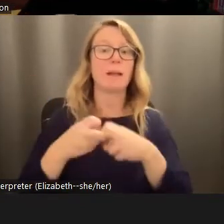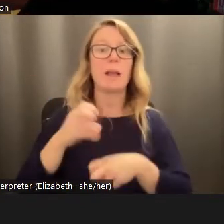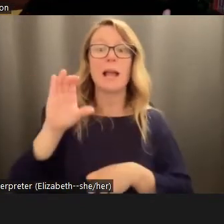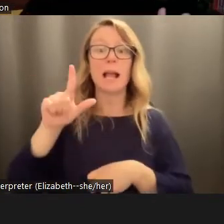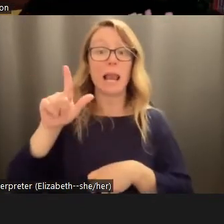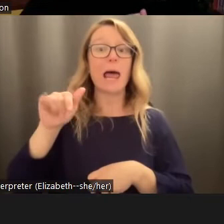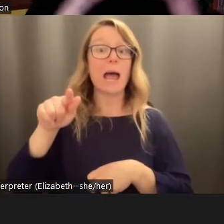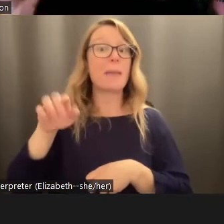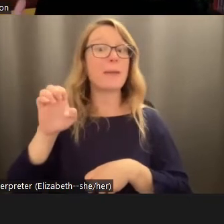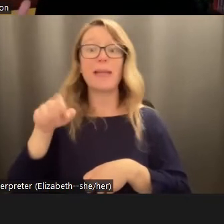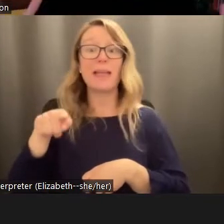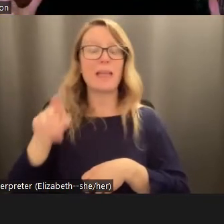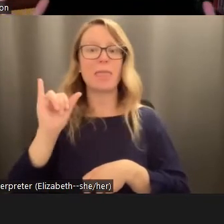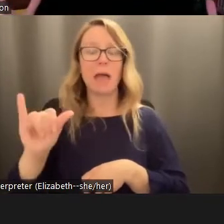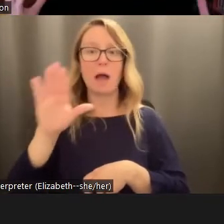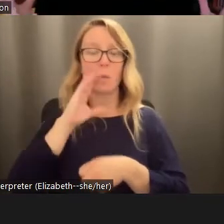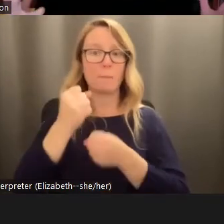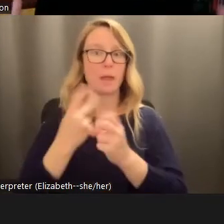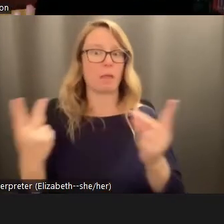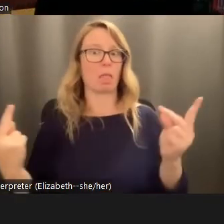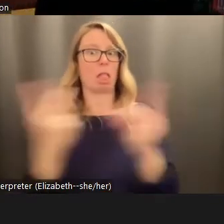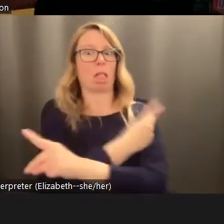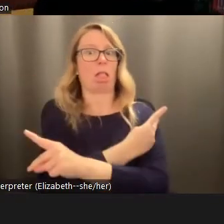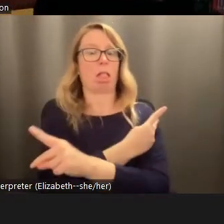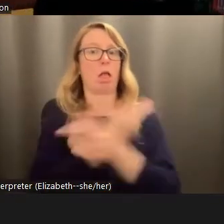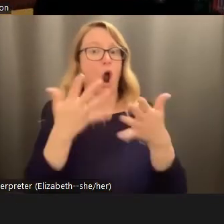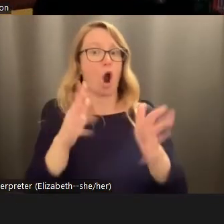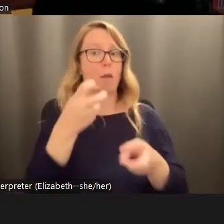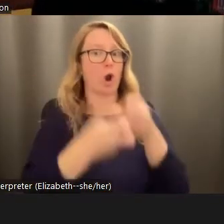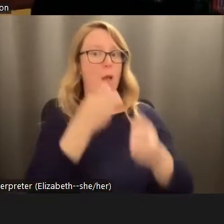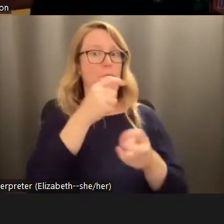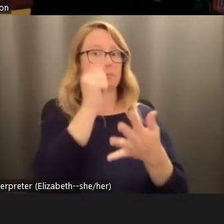and basically magnifies all of those already existing social